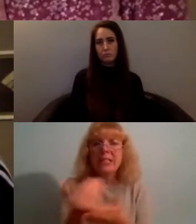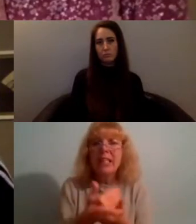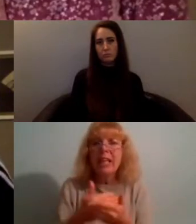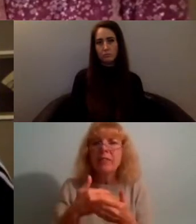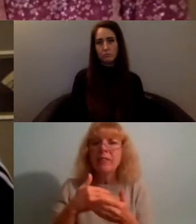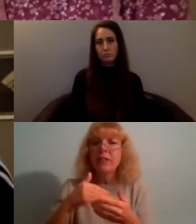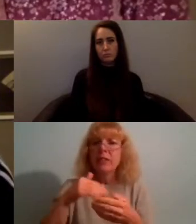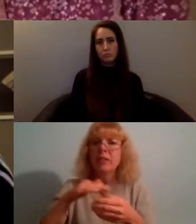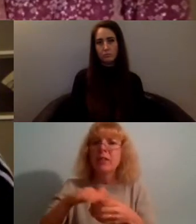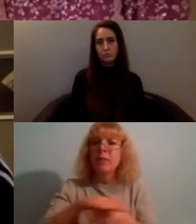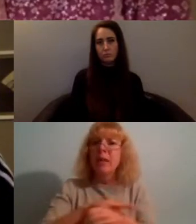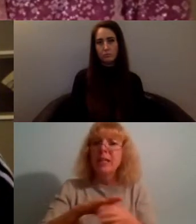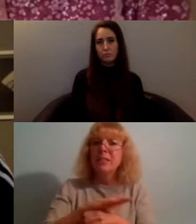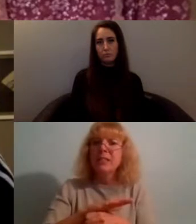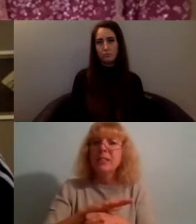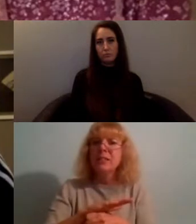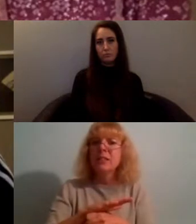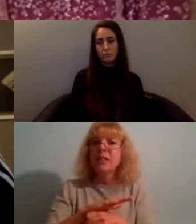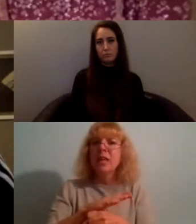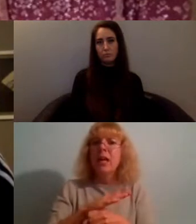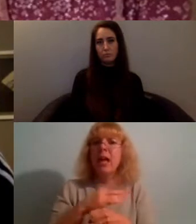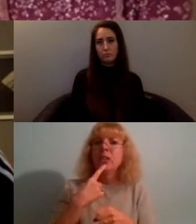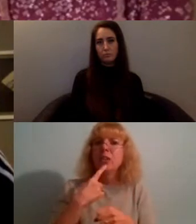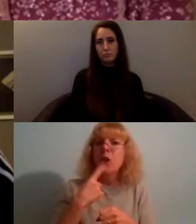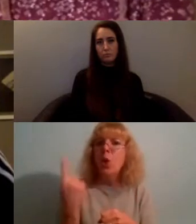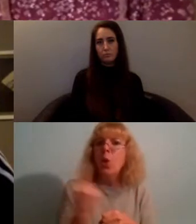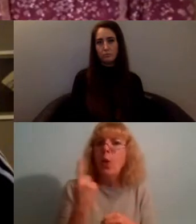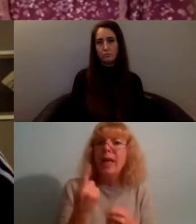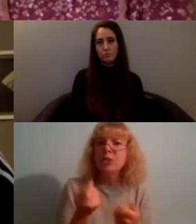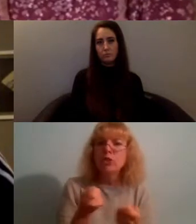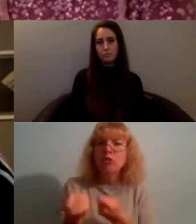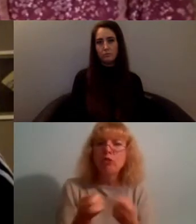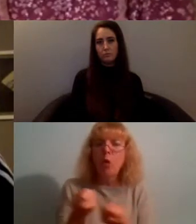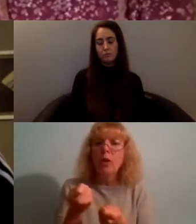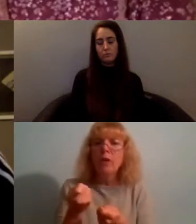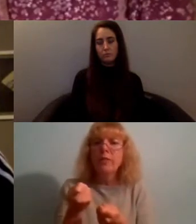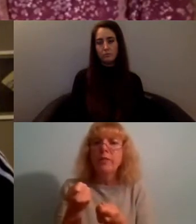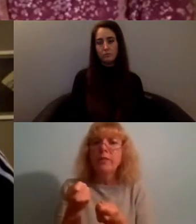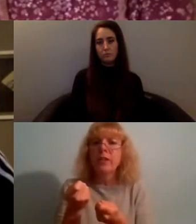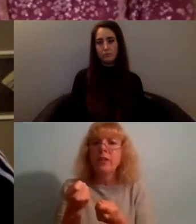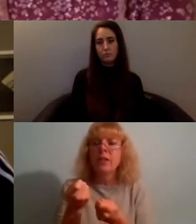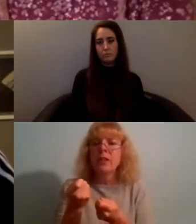has control of the narrative too and like yeah there's something about that for me that it's a